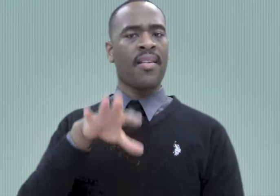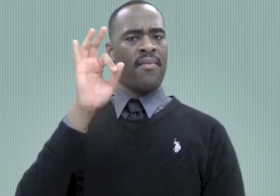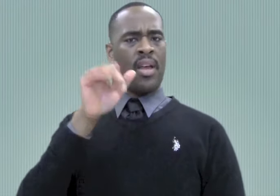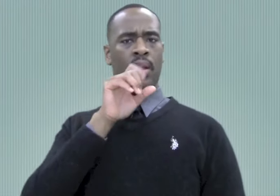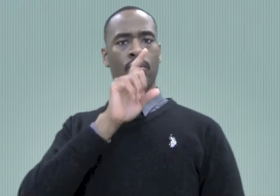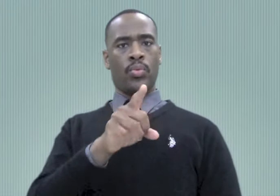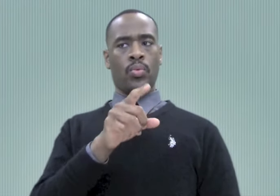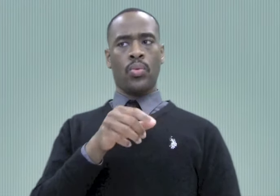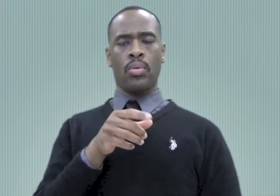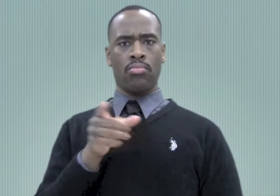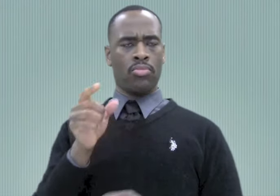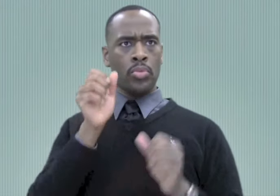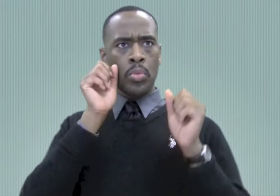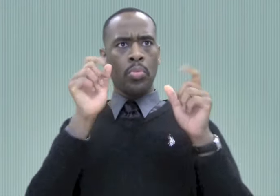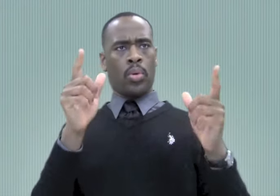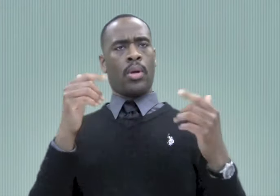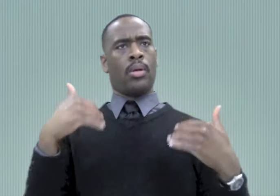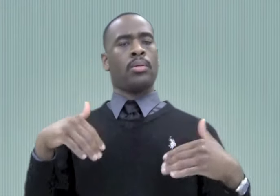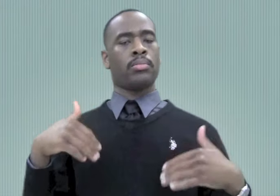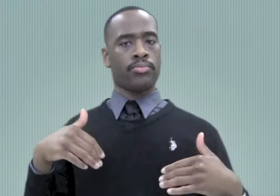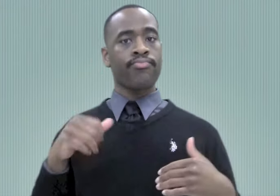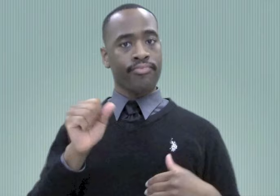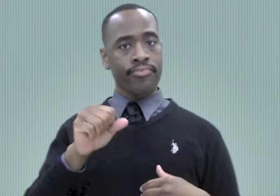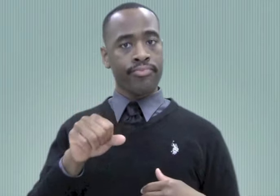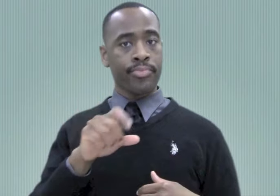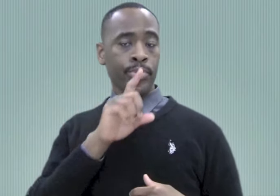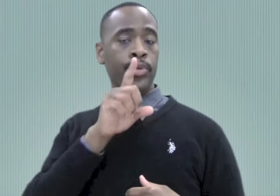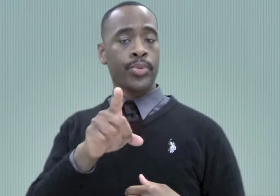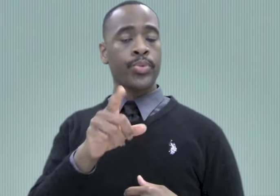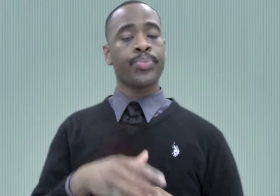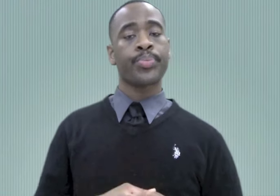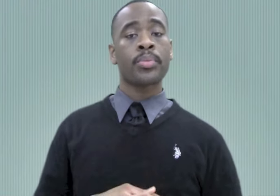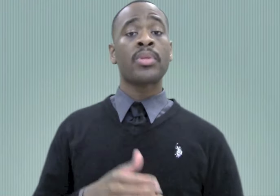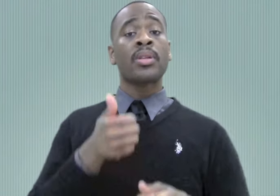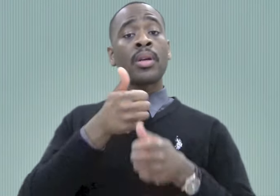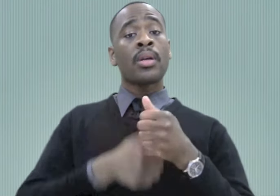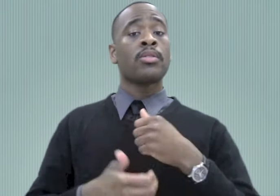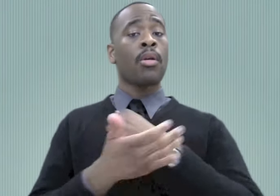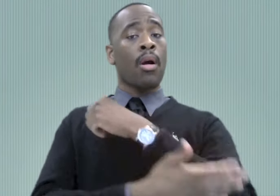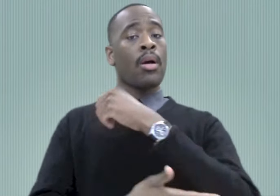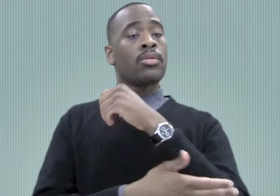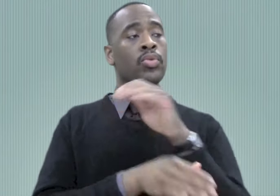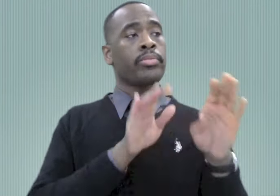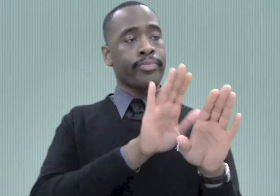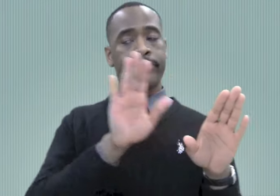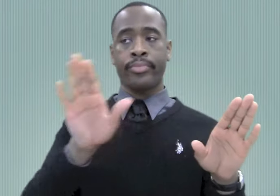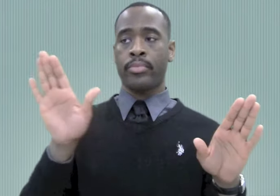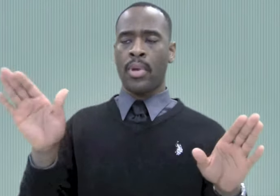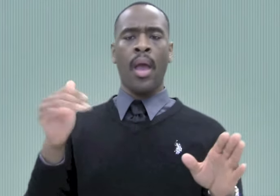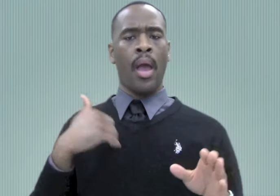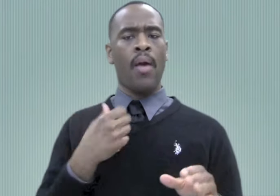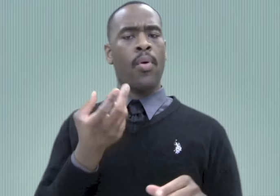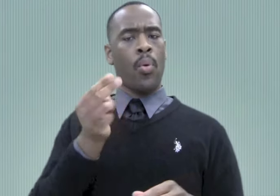But then they find out that it isn’t the case so that surprises them. Every country has its own sign